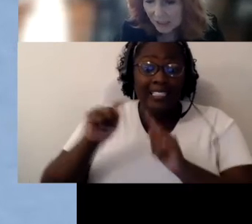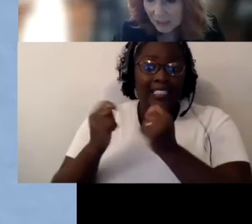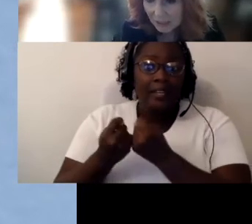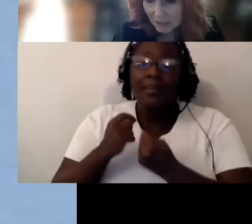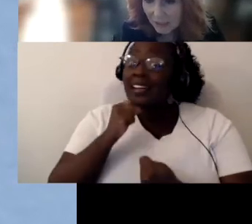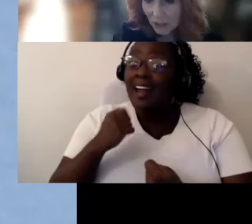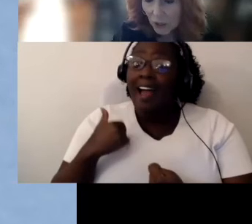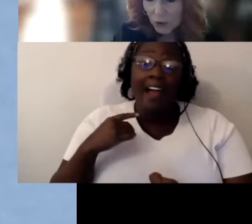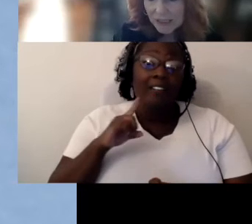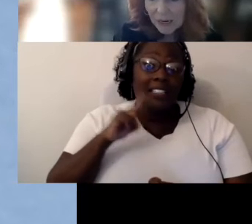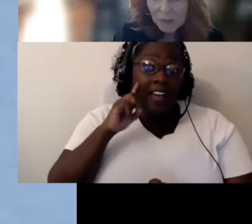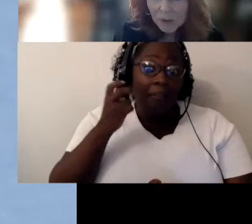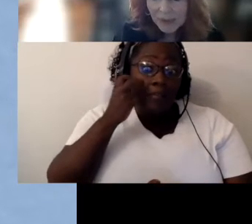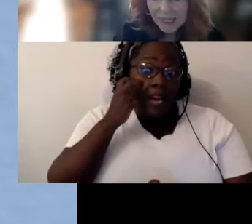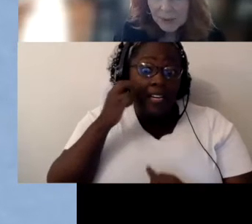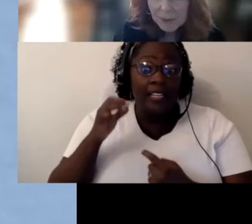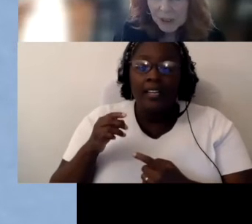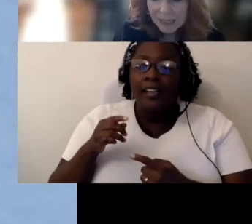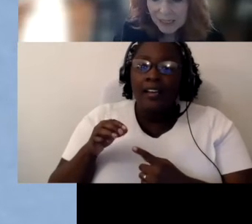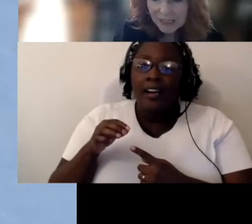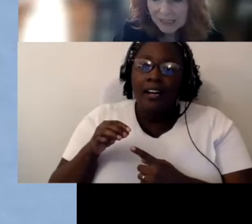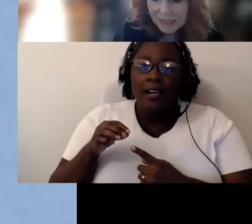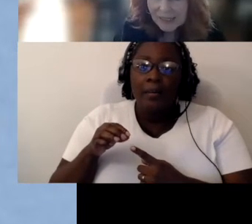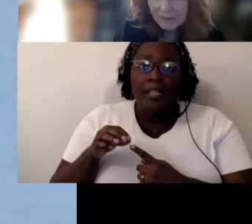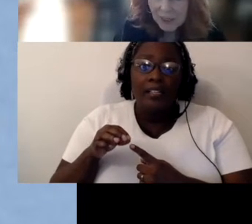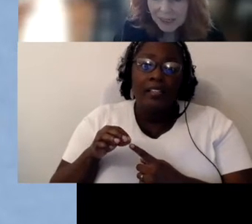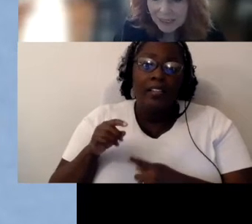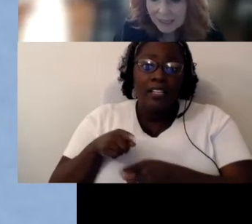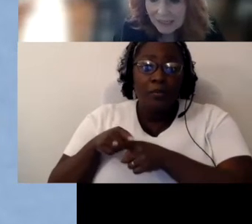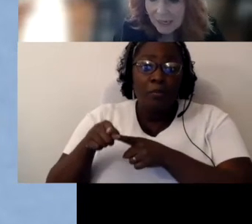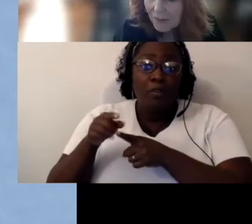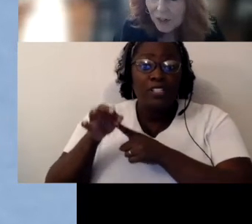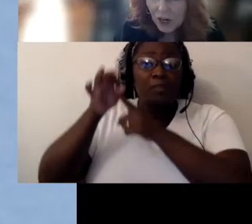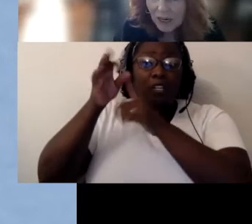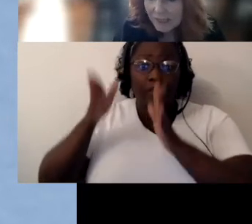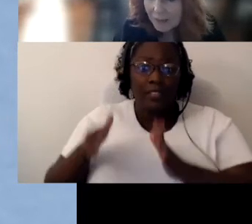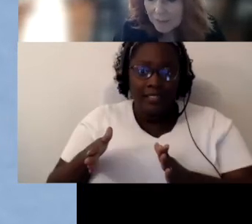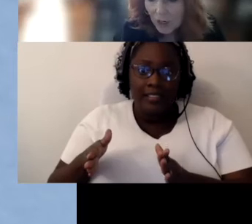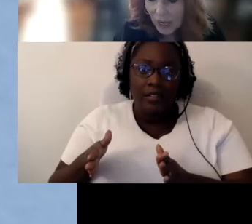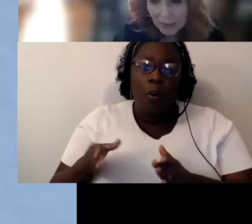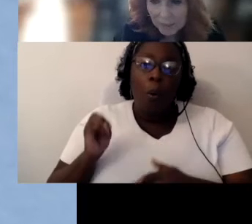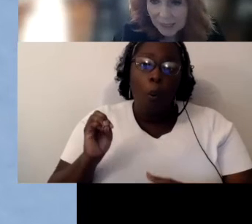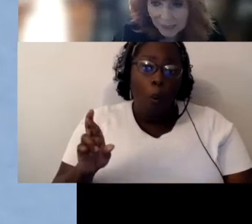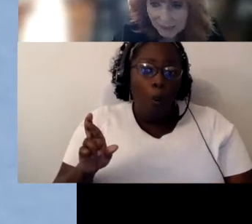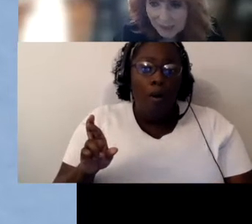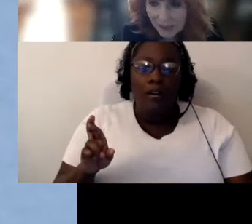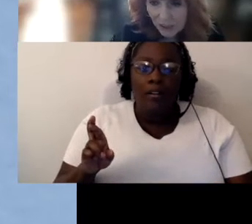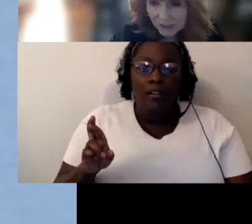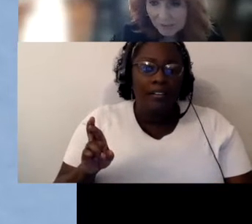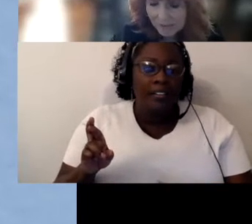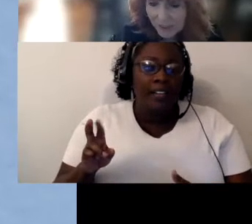there, or someone with expertise in Deaf blindness, they're not gonna know how to make that decision.